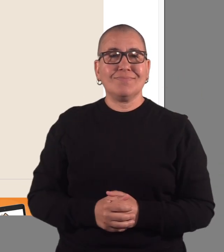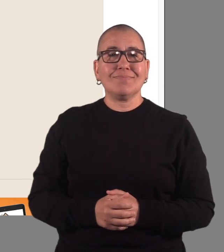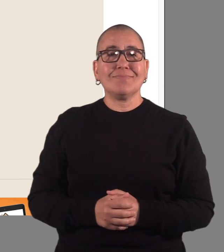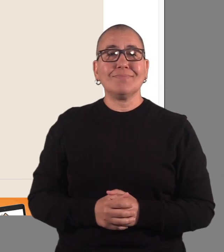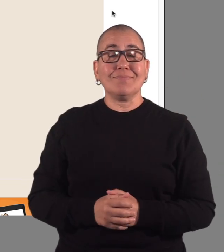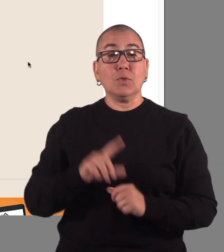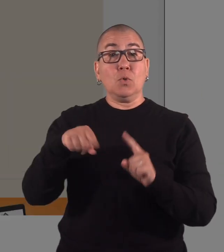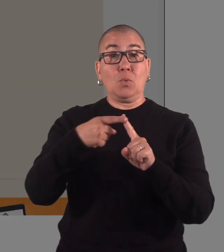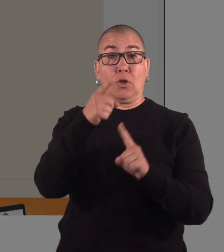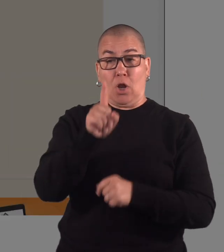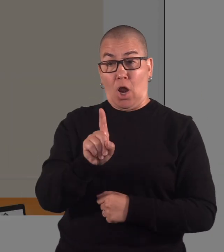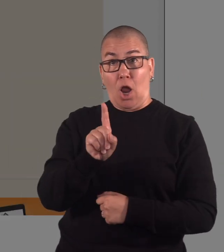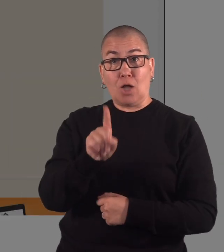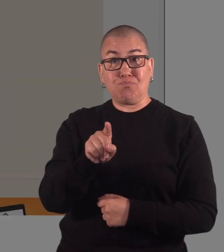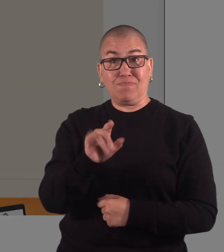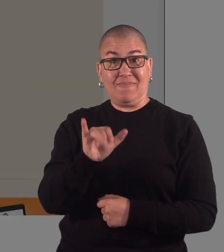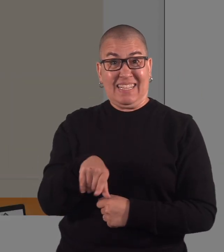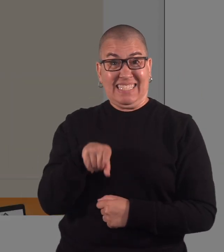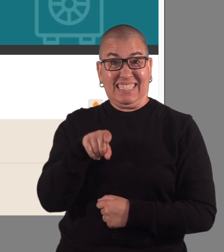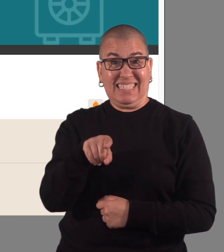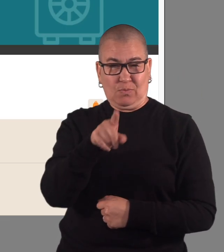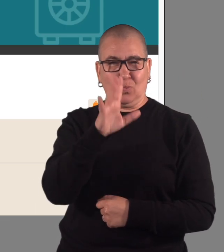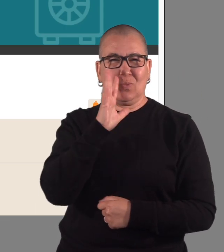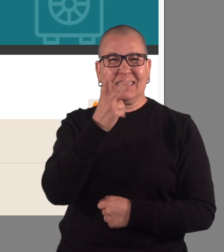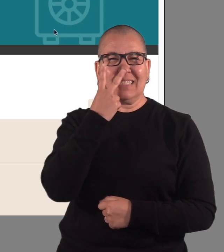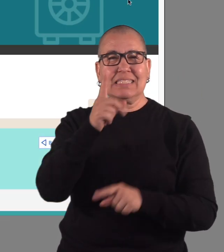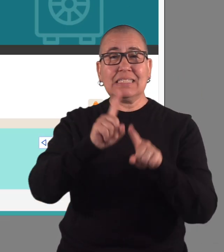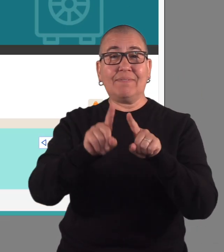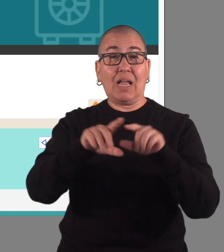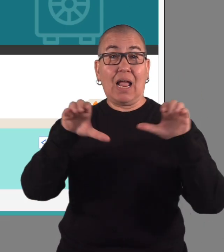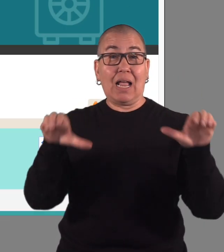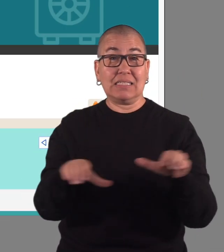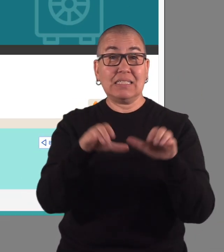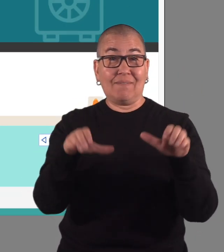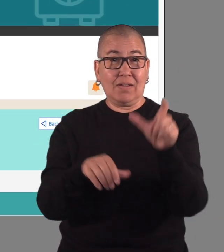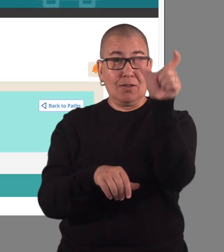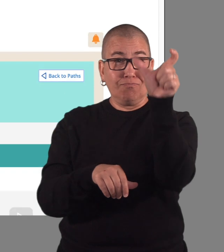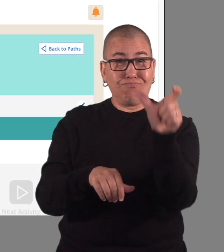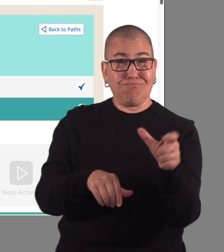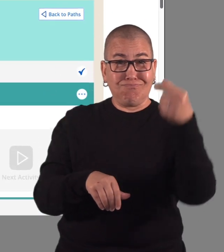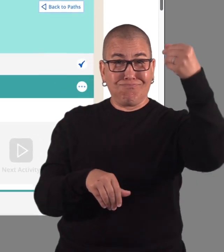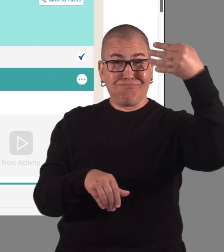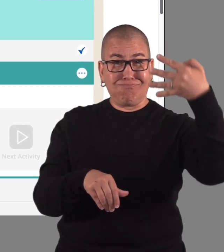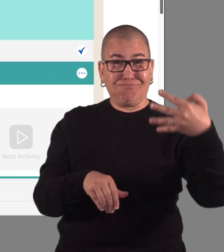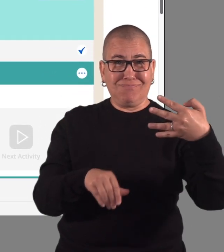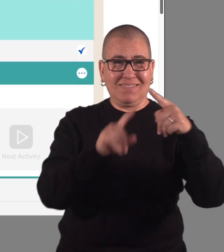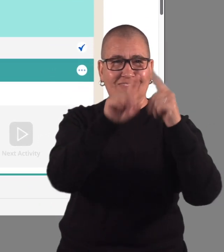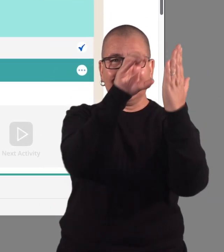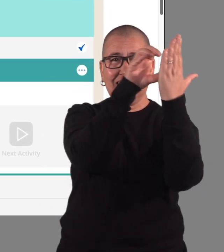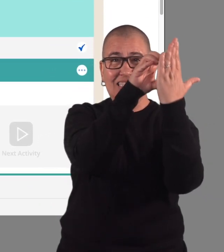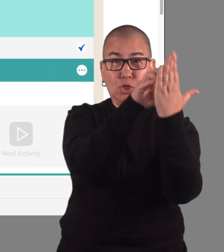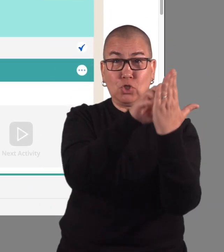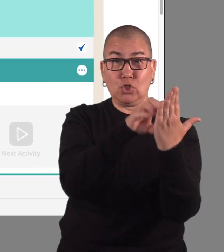When you click this button, you'll see the activities in the path are organized in sections